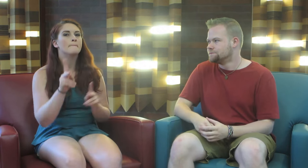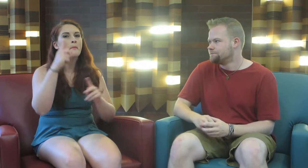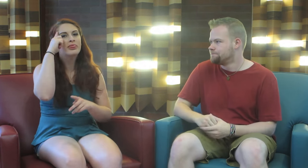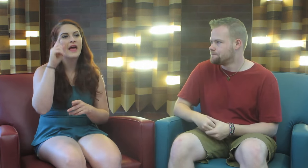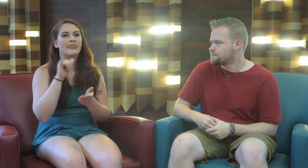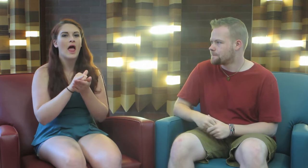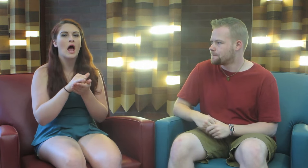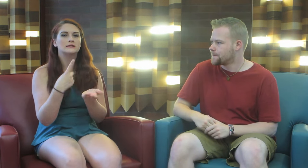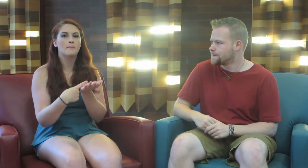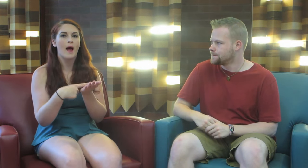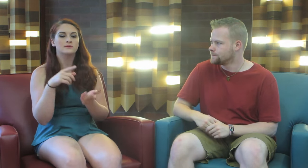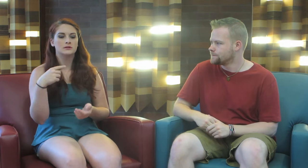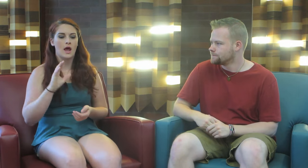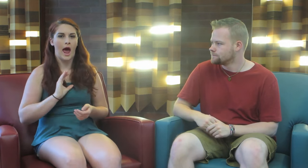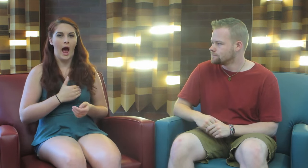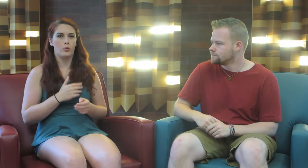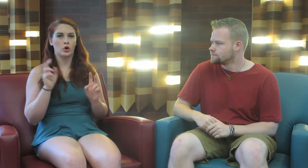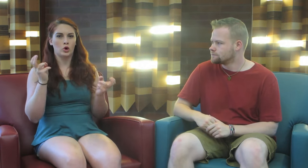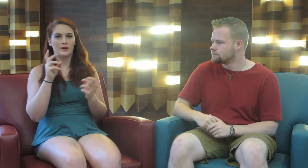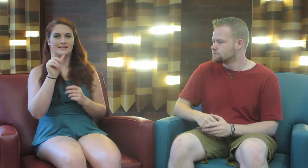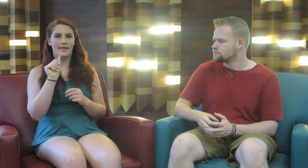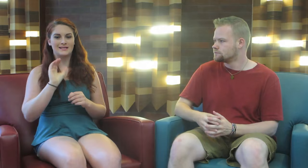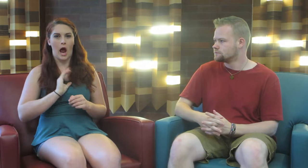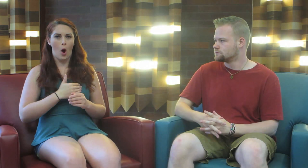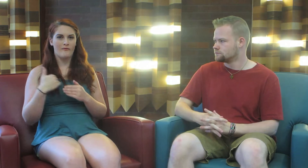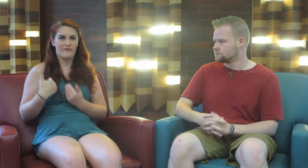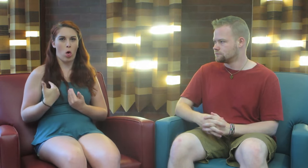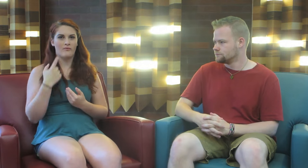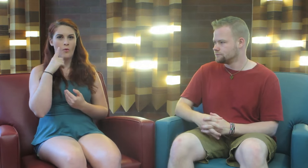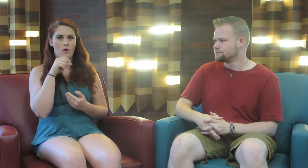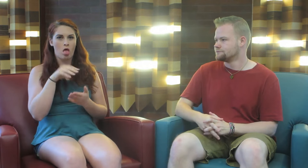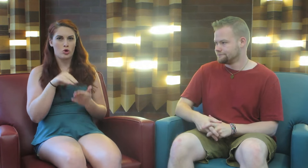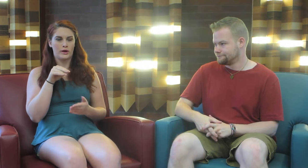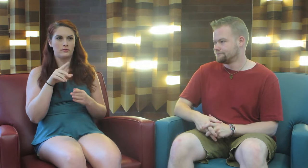G: People think that sometimes our “disability” is our fault for not learning.